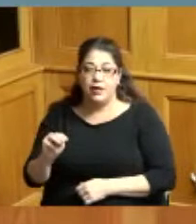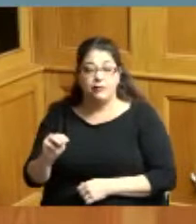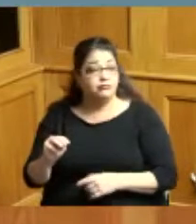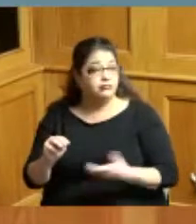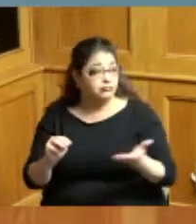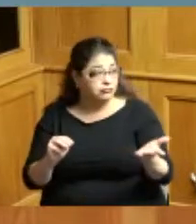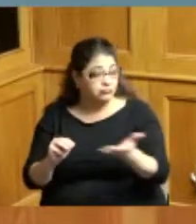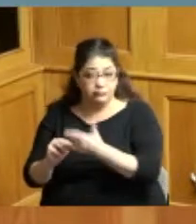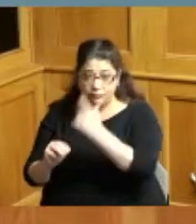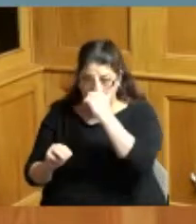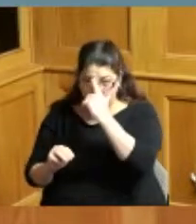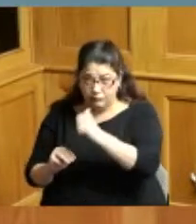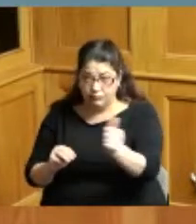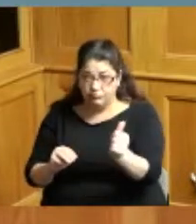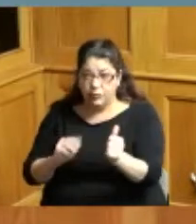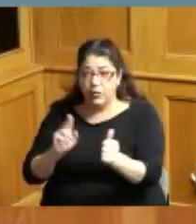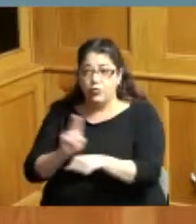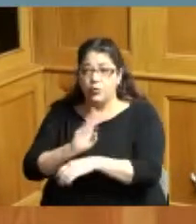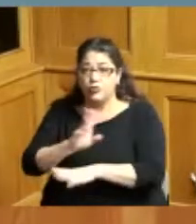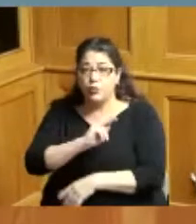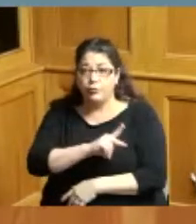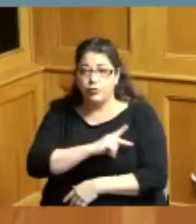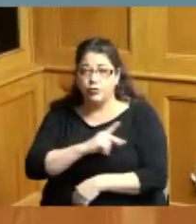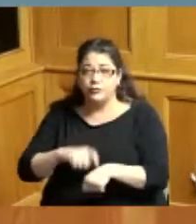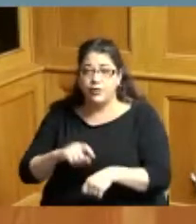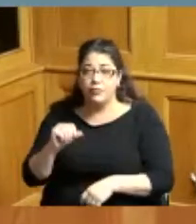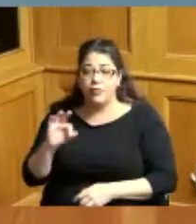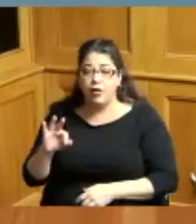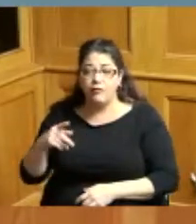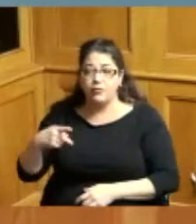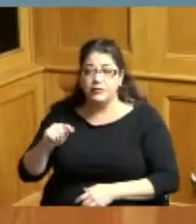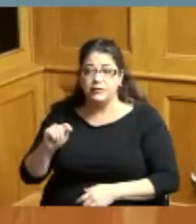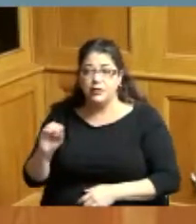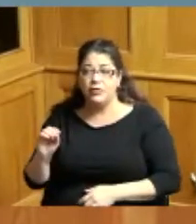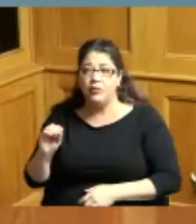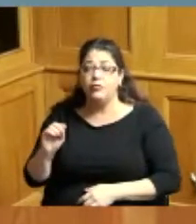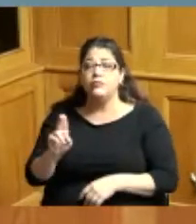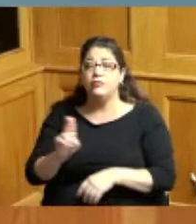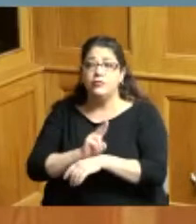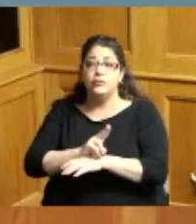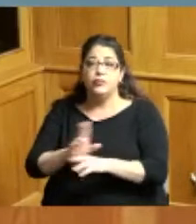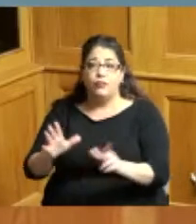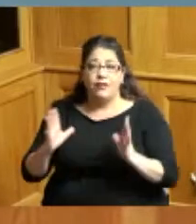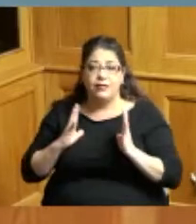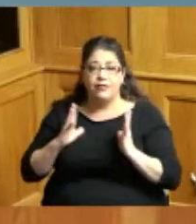Monday they'll use your their personal time their vacation time and I don't think any department